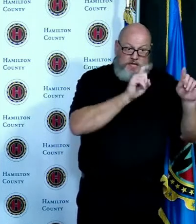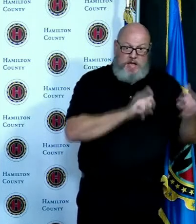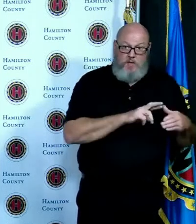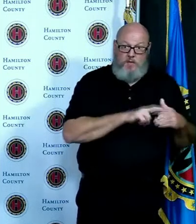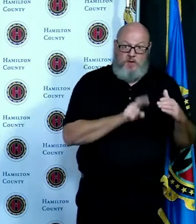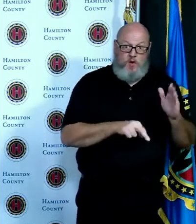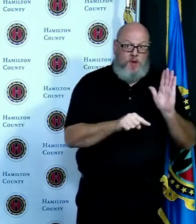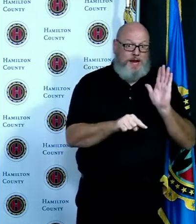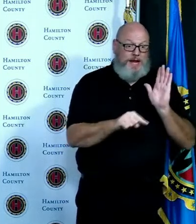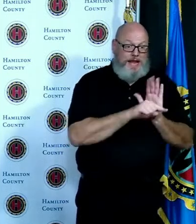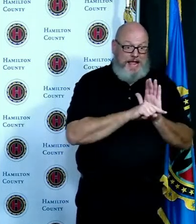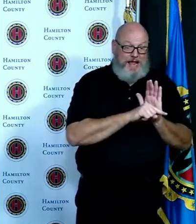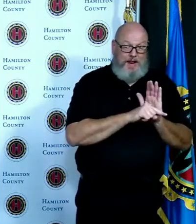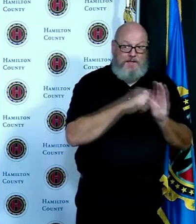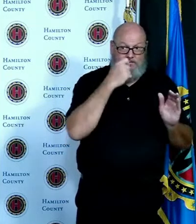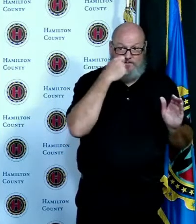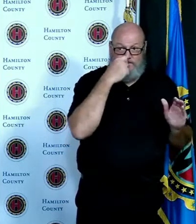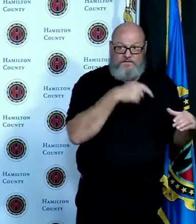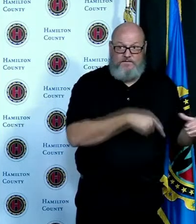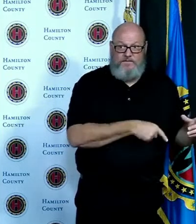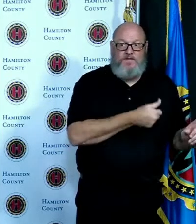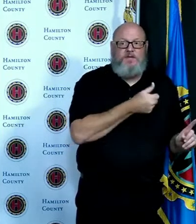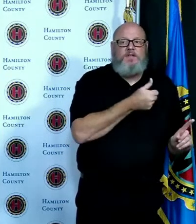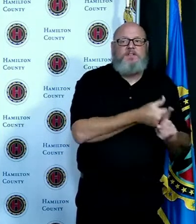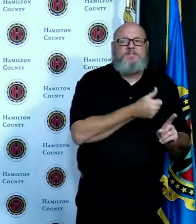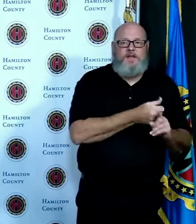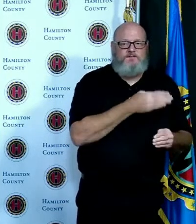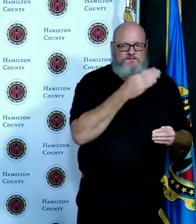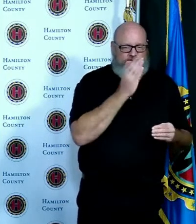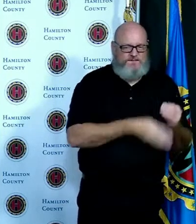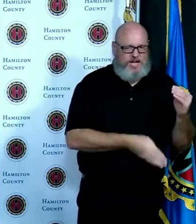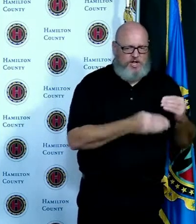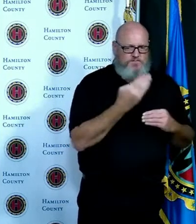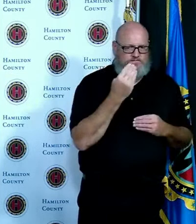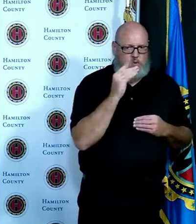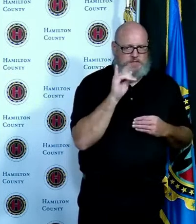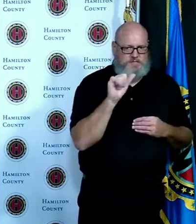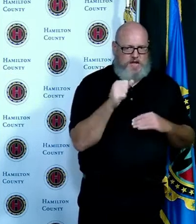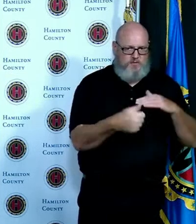again go about their normal activities however if she's positive then we will begin to isolate her